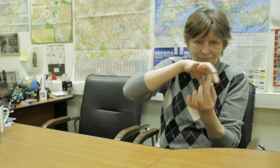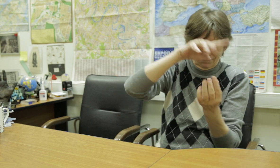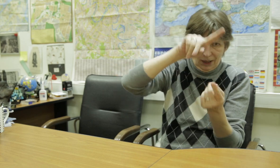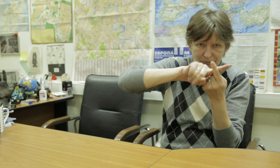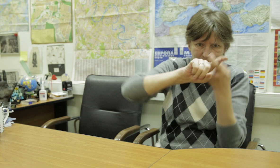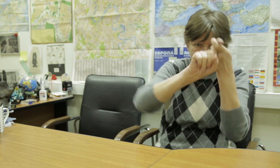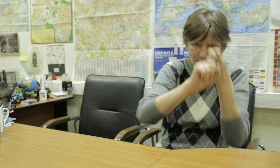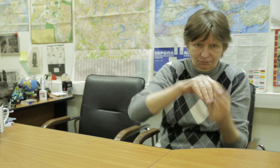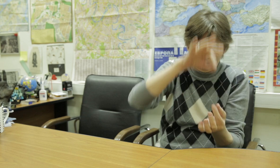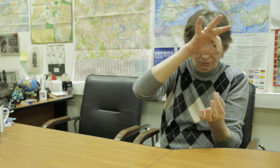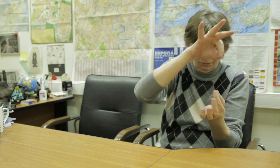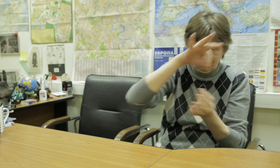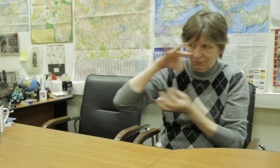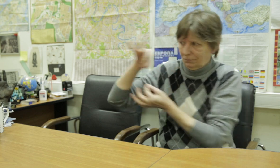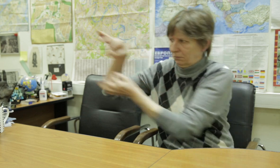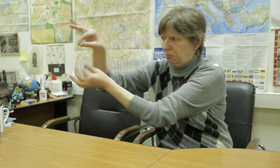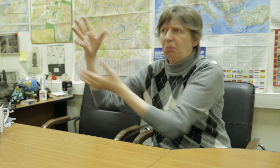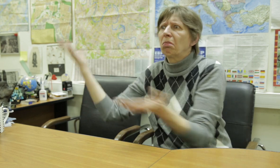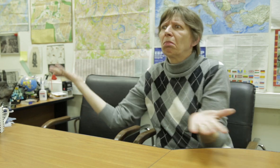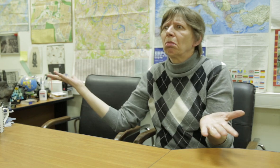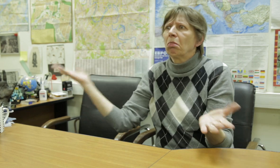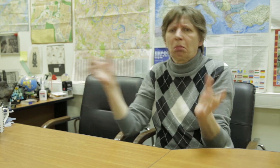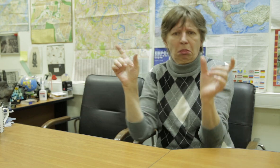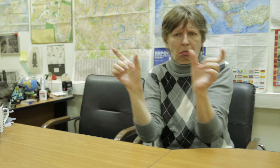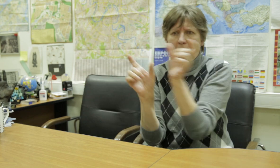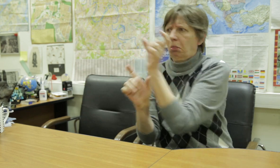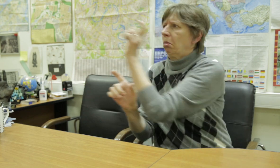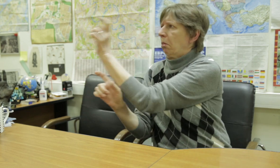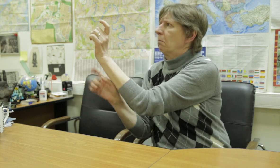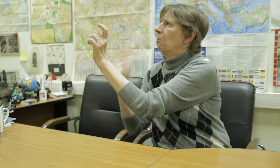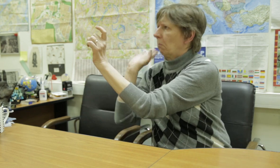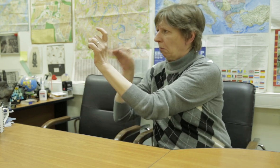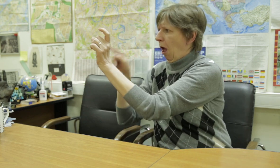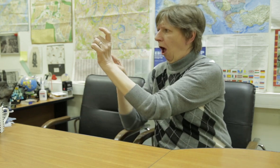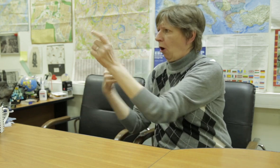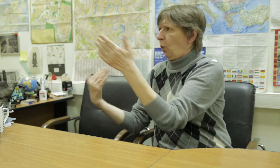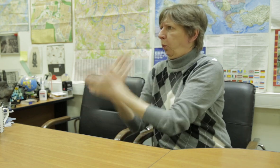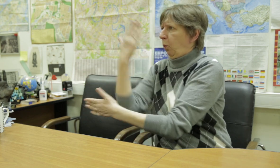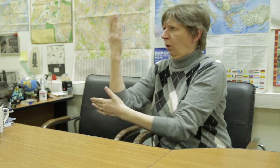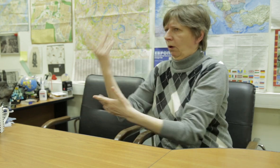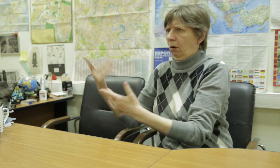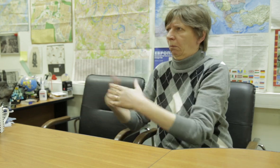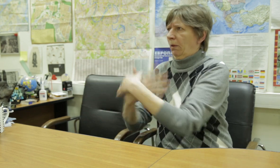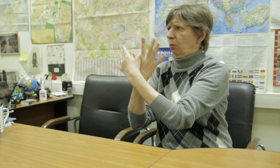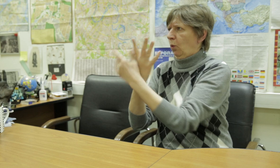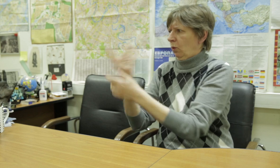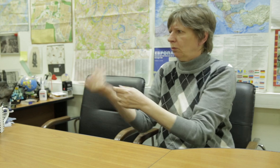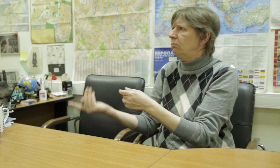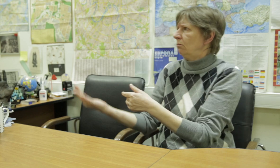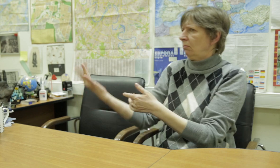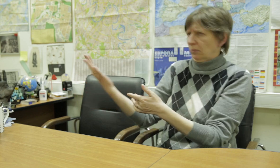ago. It was an actual professional theater company, the czar funded the company, the Deaf actors